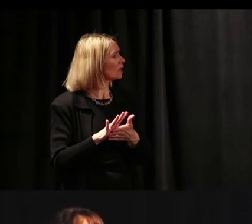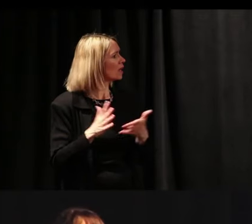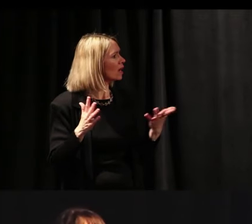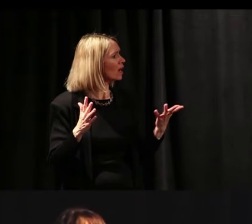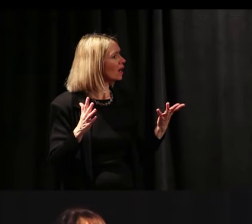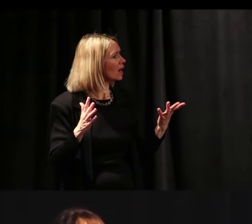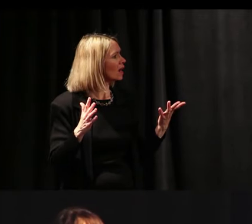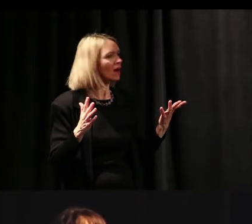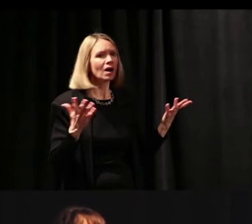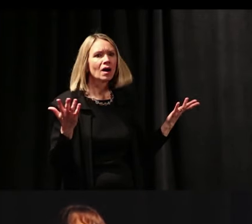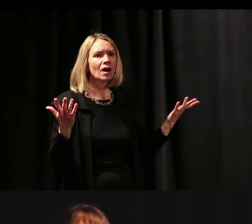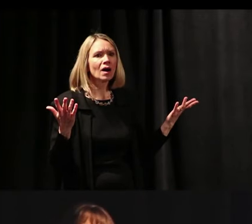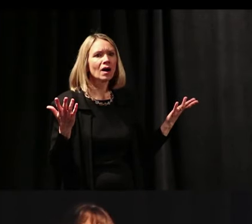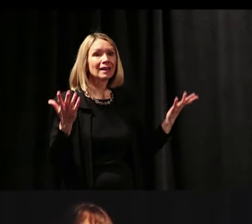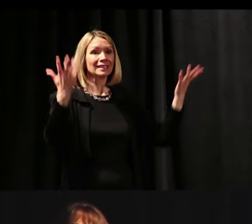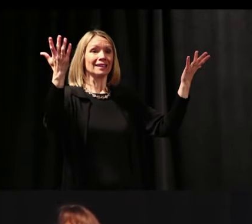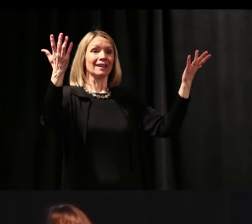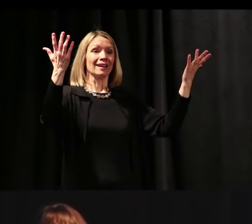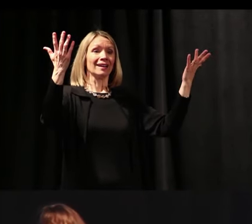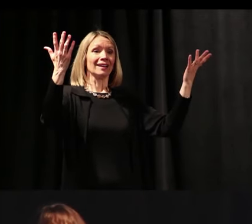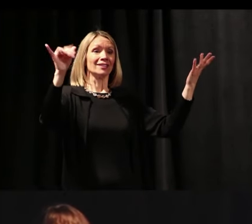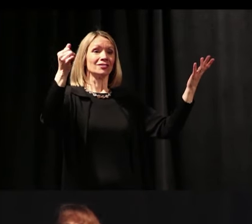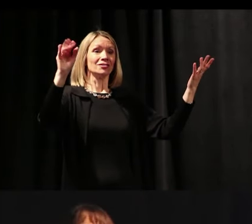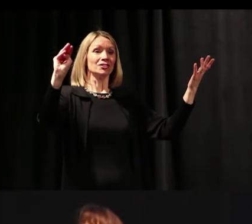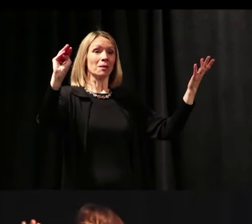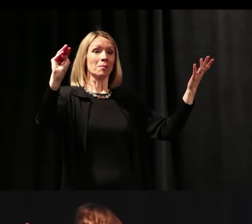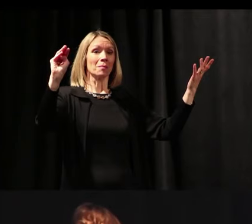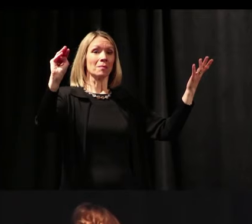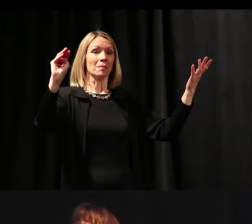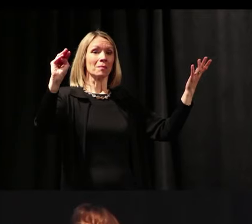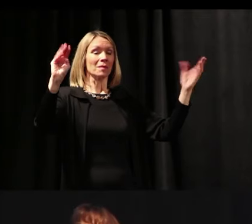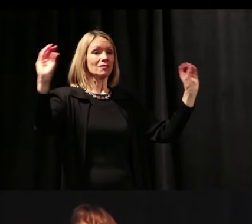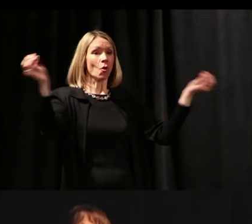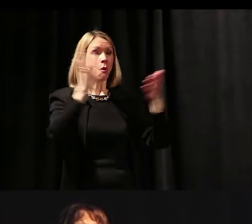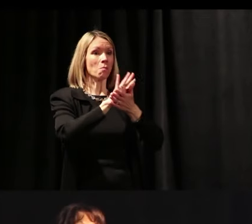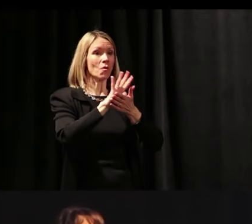It's not -- well, Jim – we'll live without the movie.